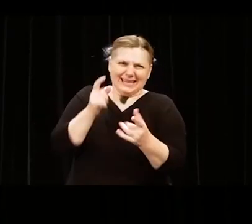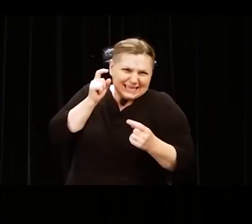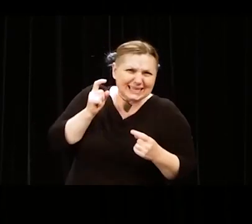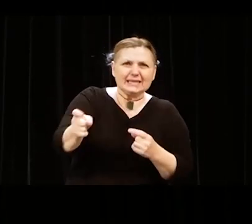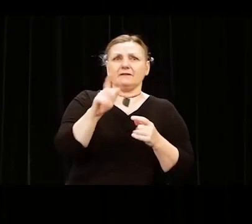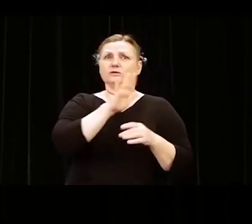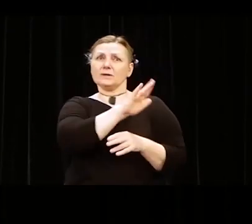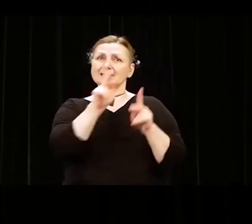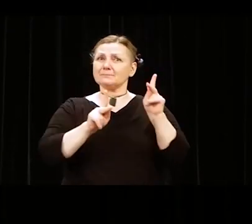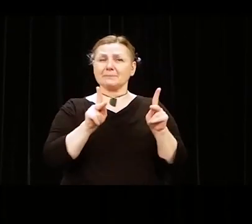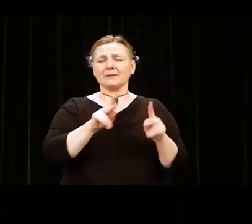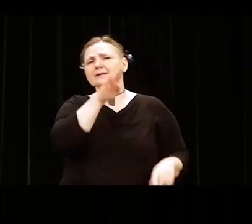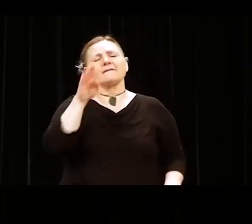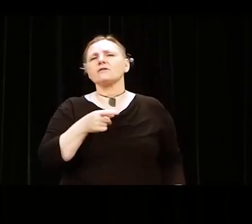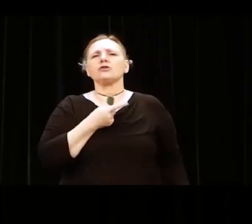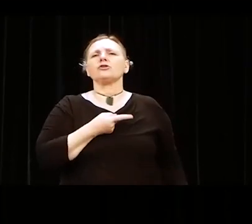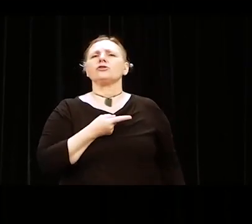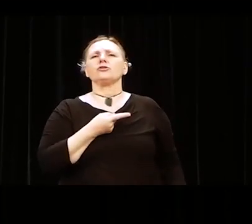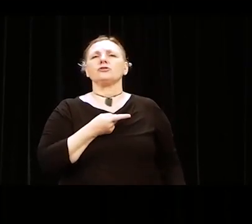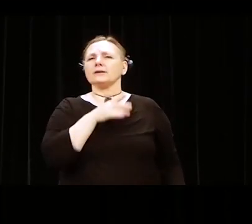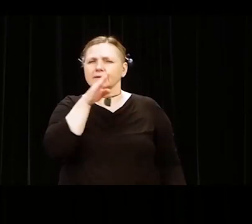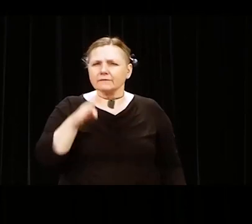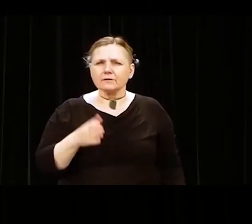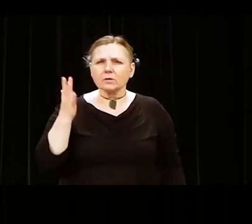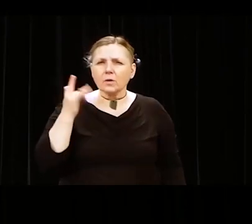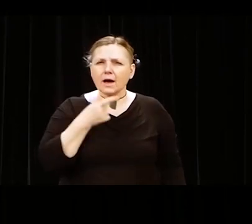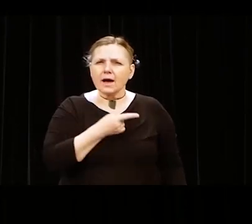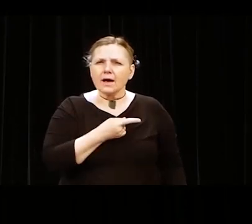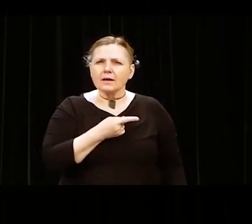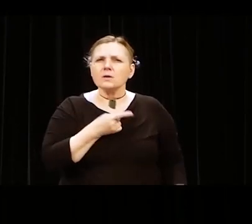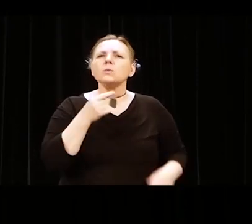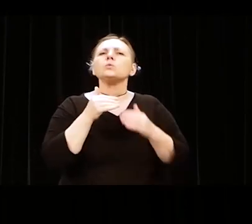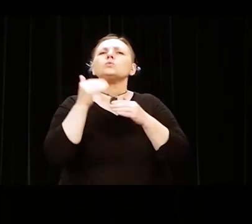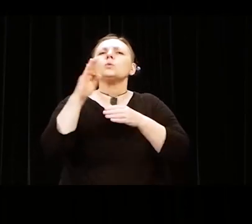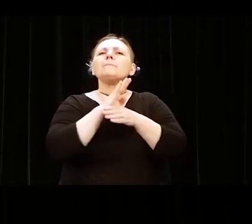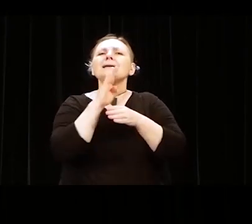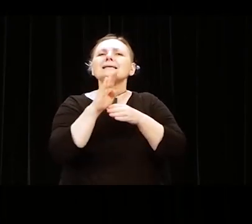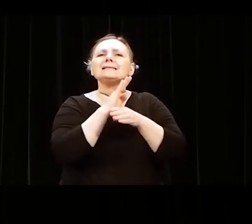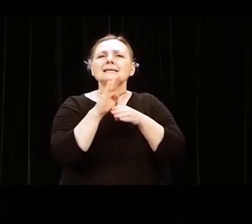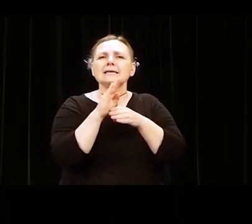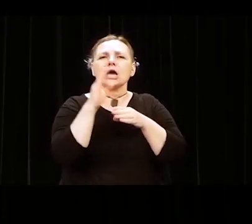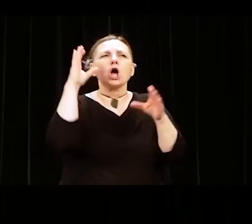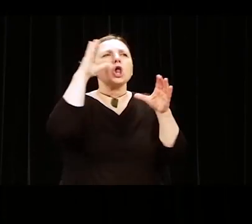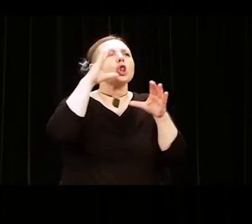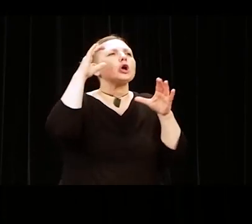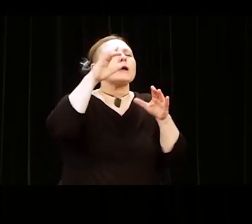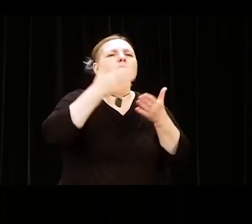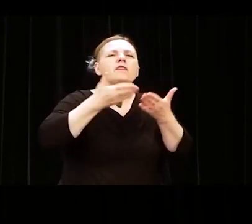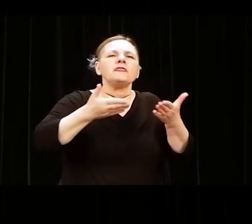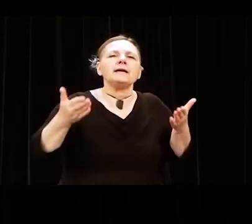He never gave his soul to his people. Because he was busy seeking a cause.